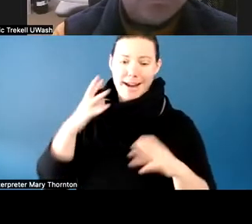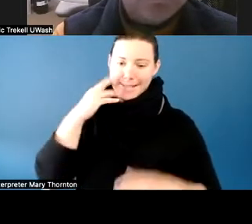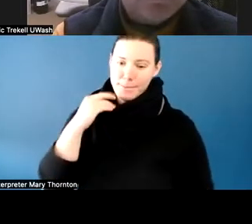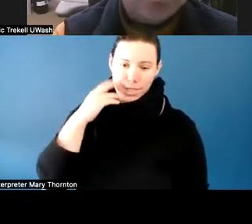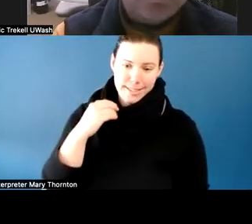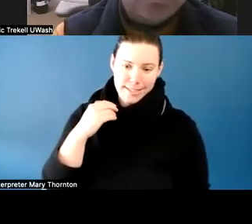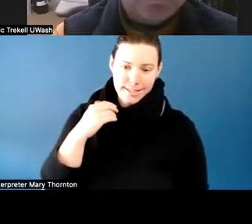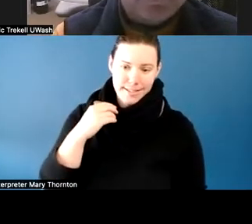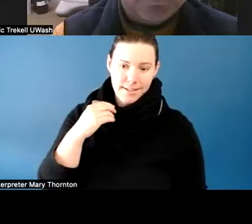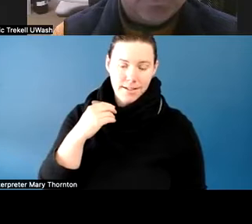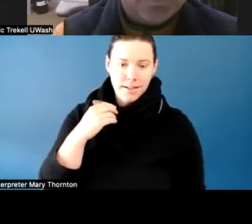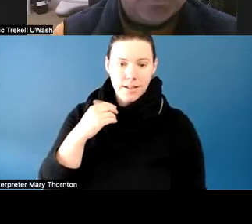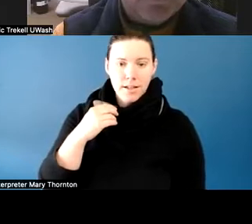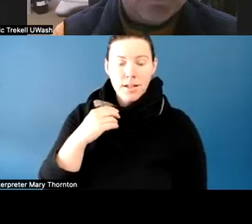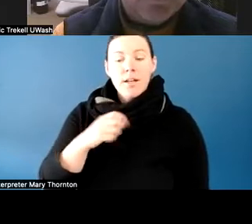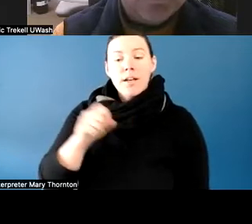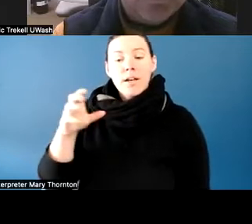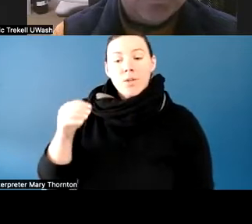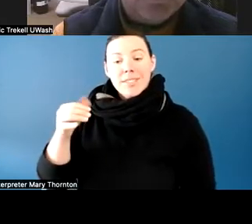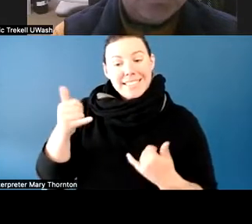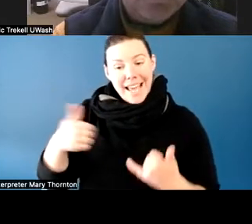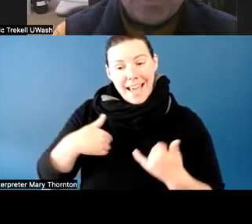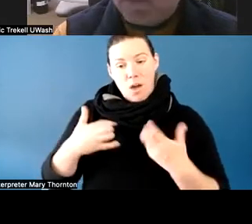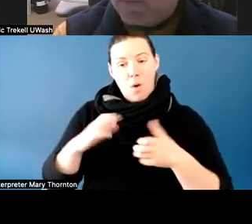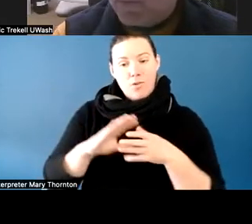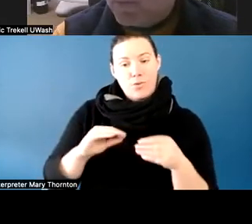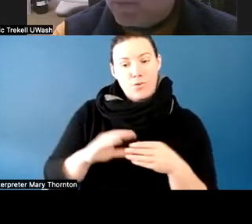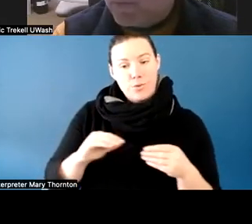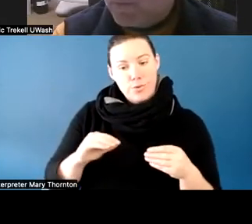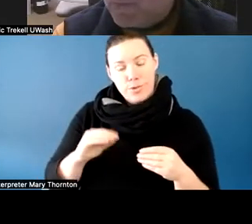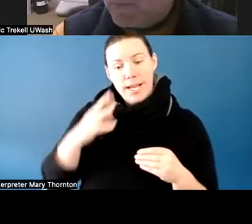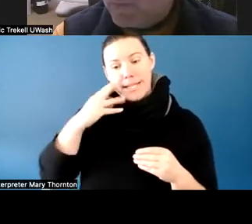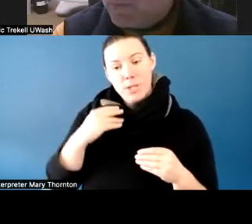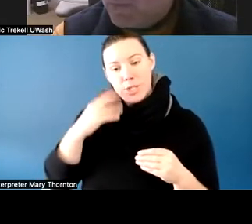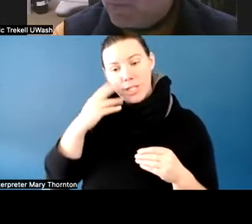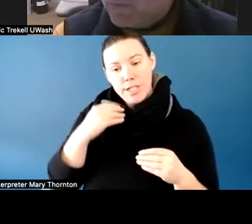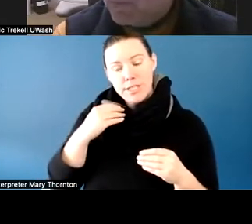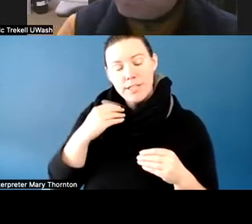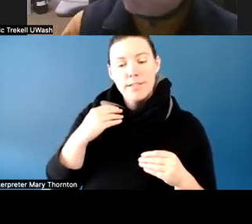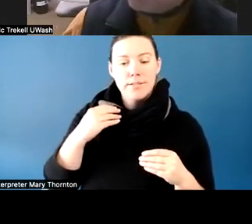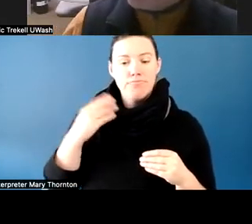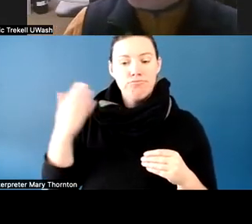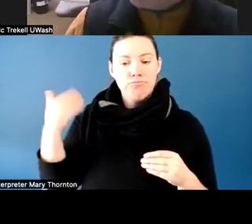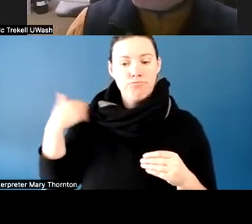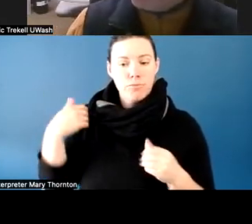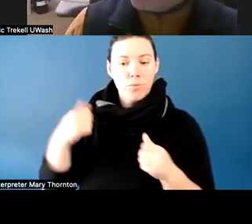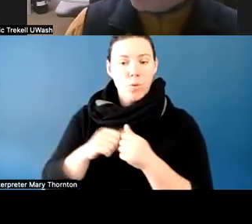But today, I wanted to share experience with everyone about a student that we've